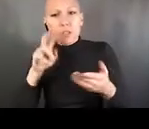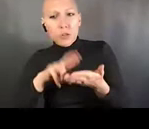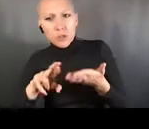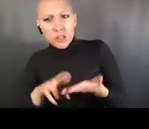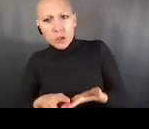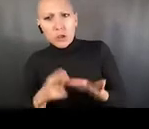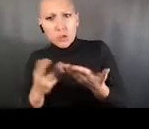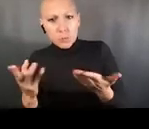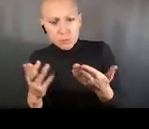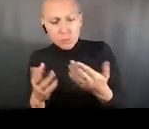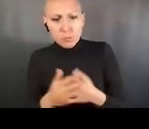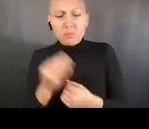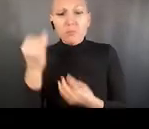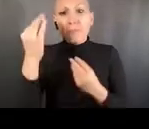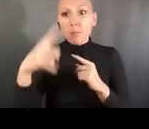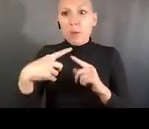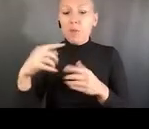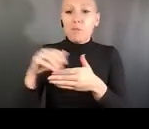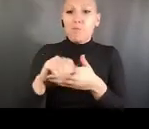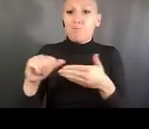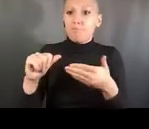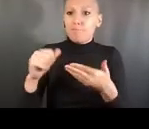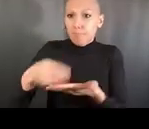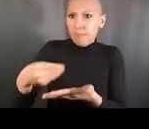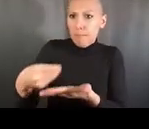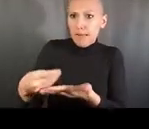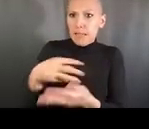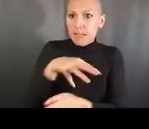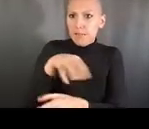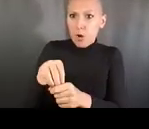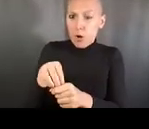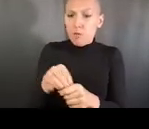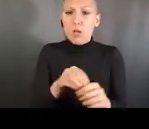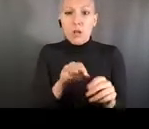how they can do something similar in their journals.